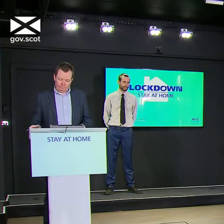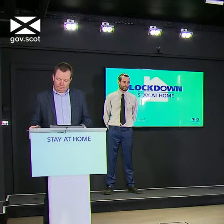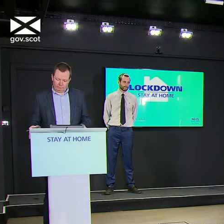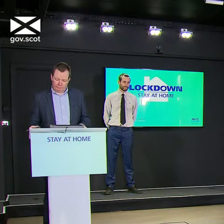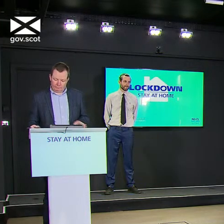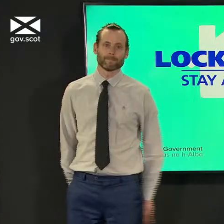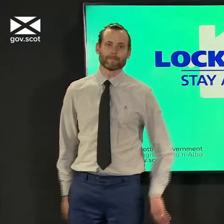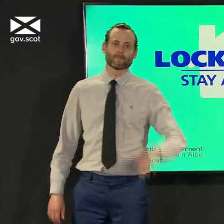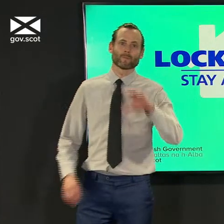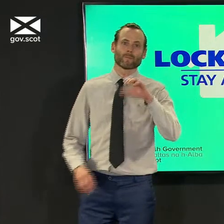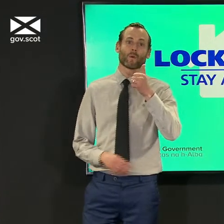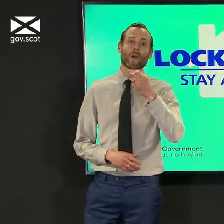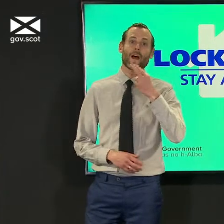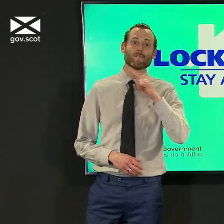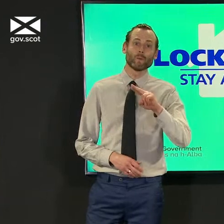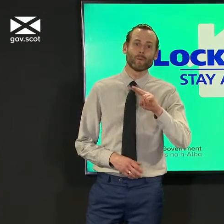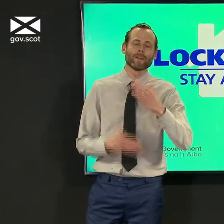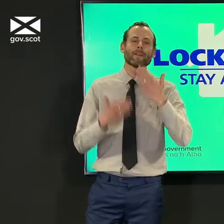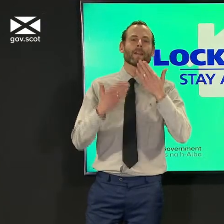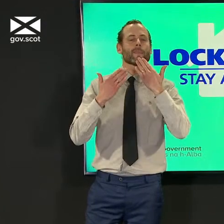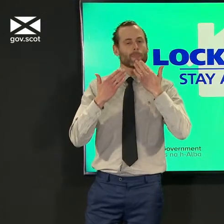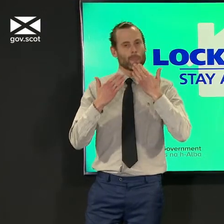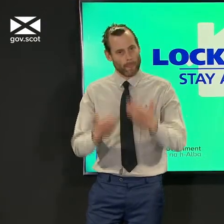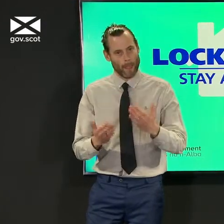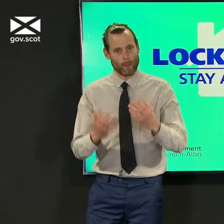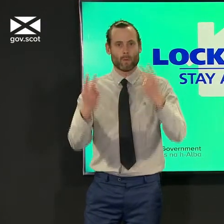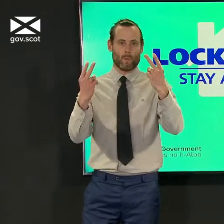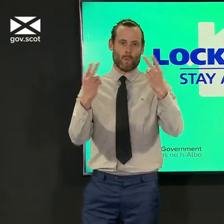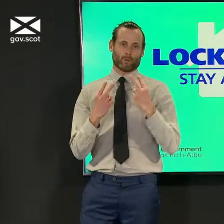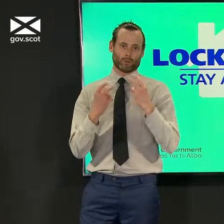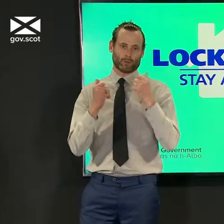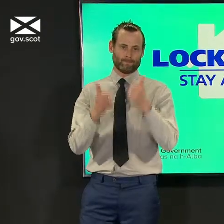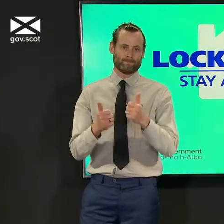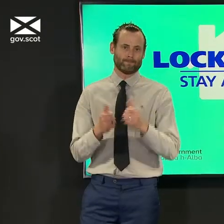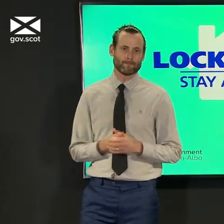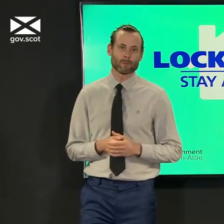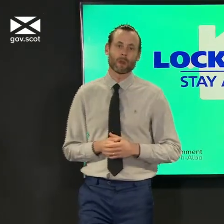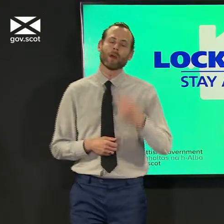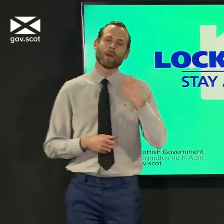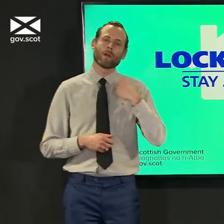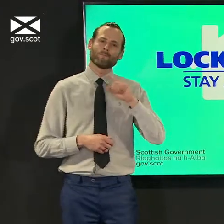good afternoon and thank you very much for joining us again i'll start with the usual